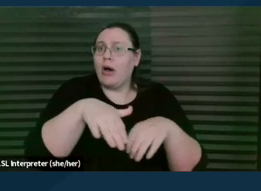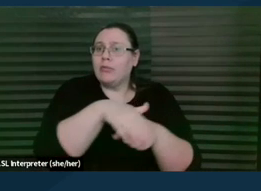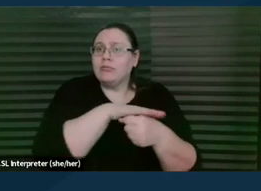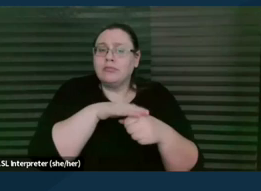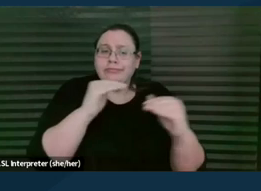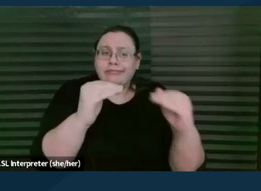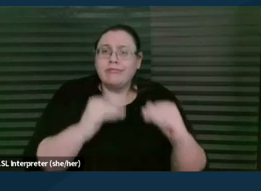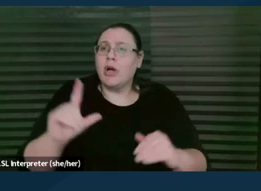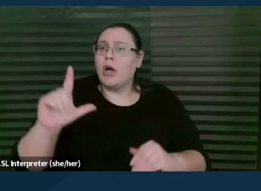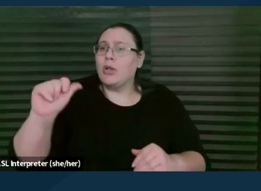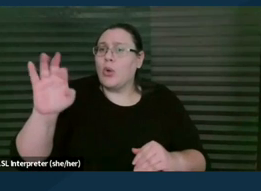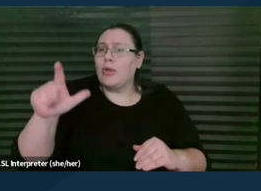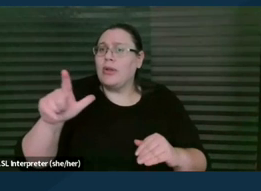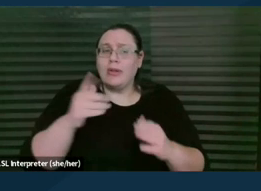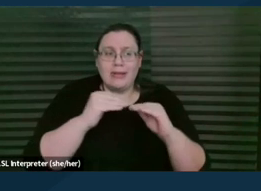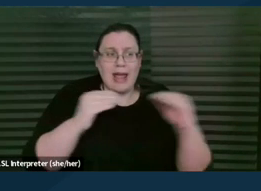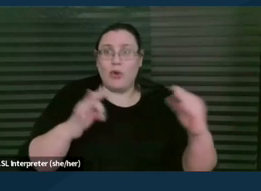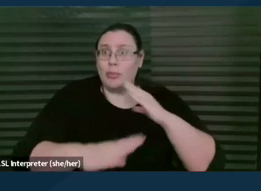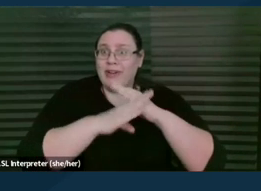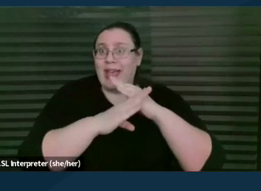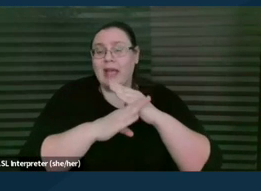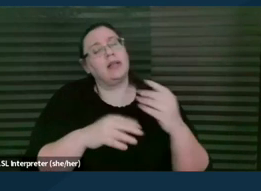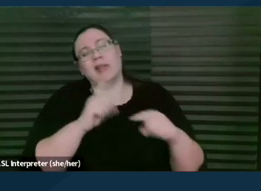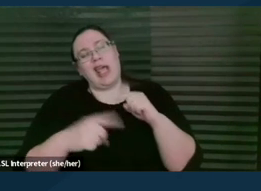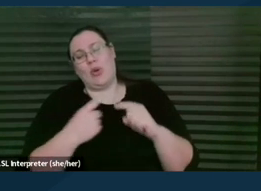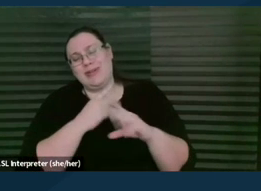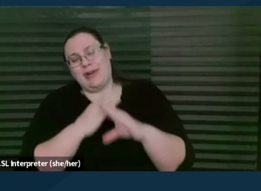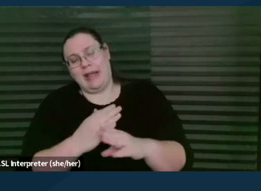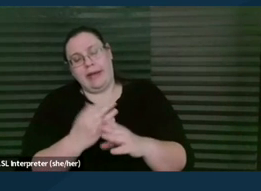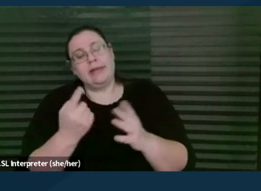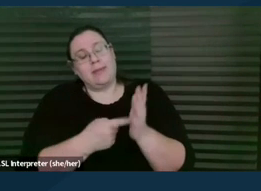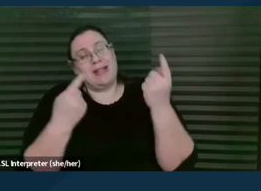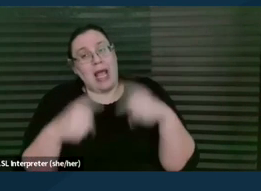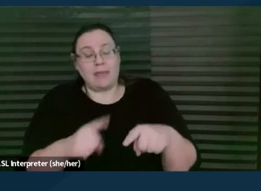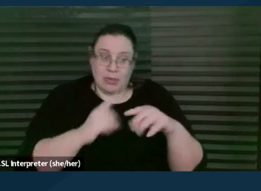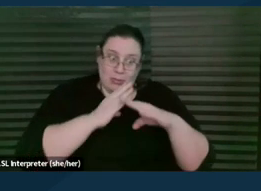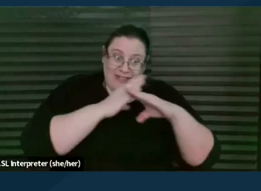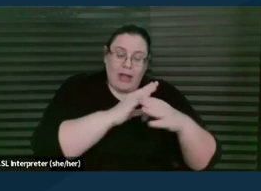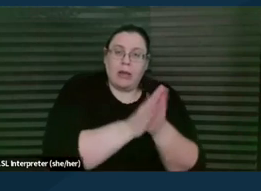It isn't always possible, but if possible prevent them from escalating and becoming extremely adversarial